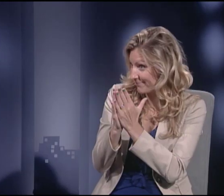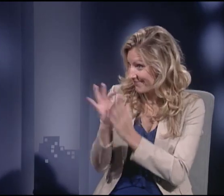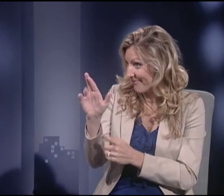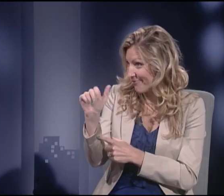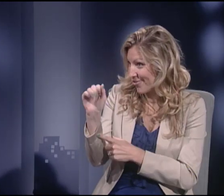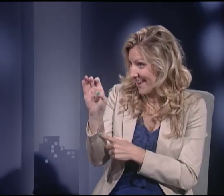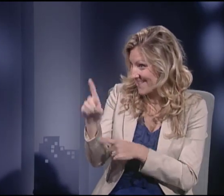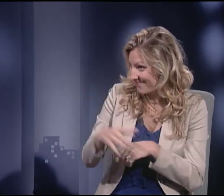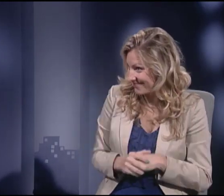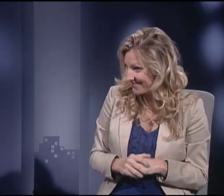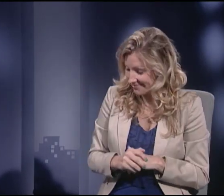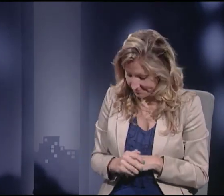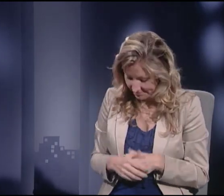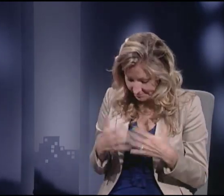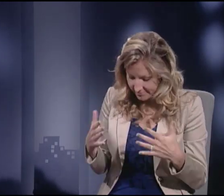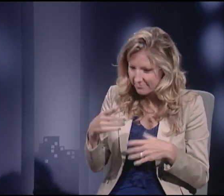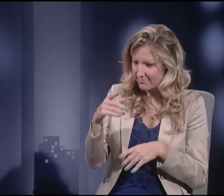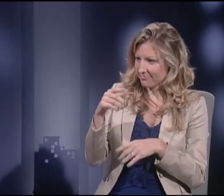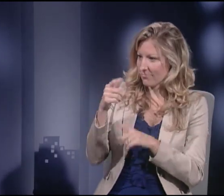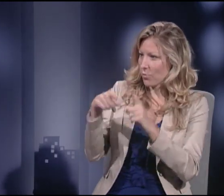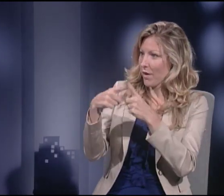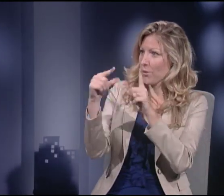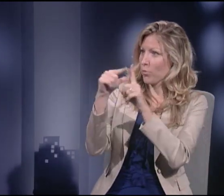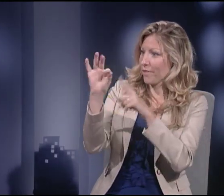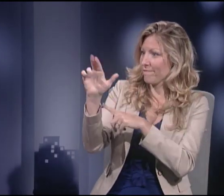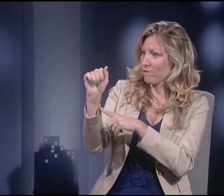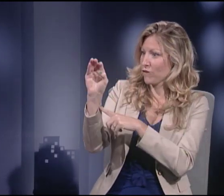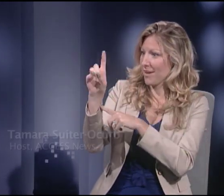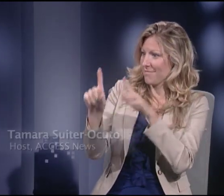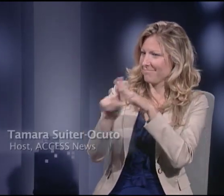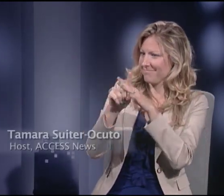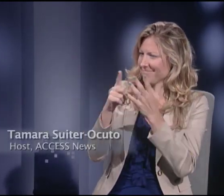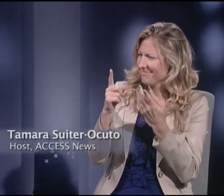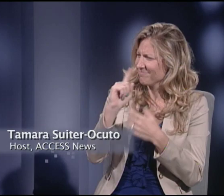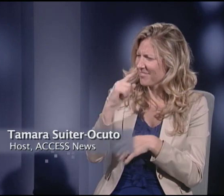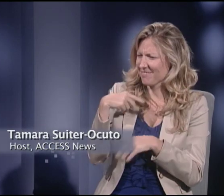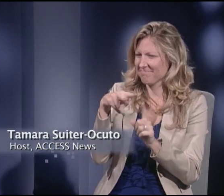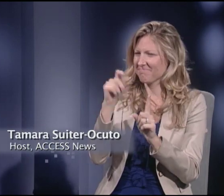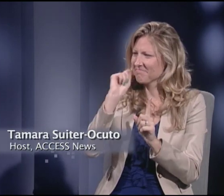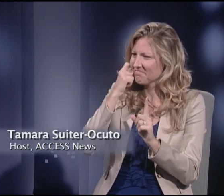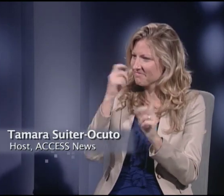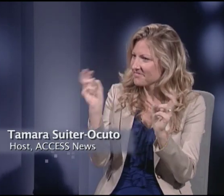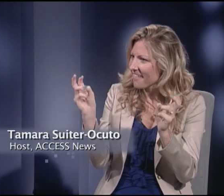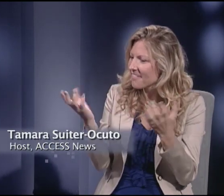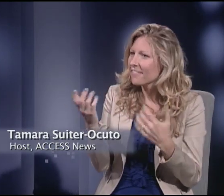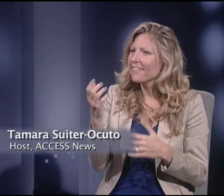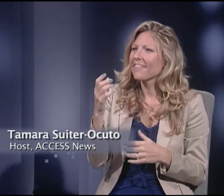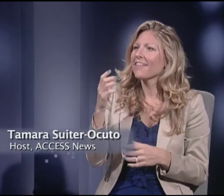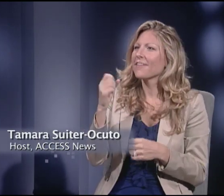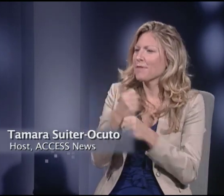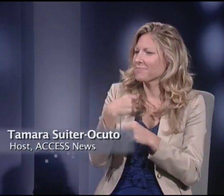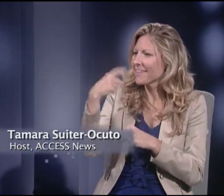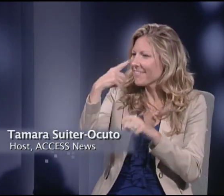Okay, well let's talk a little bit about your book, "Framed." When I hear the word "framed" and that's a great title,